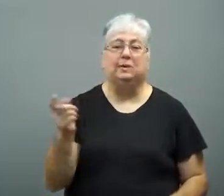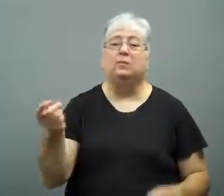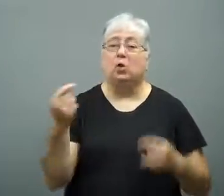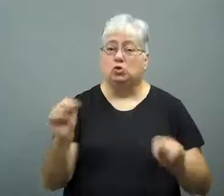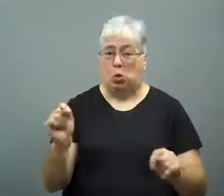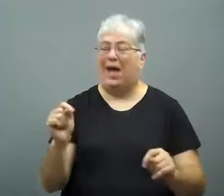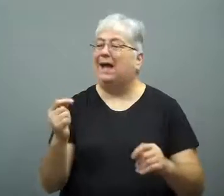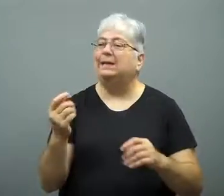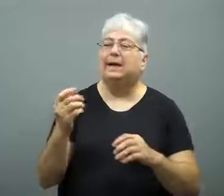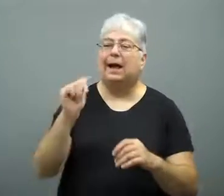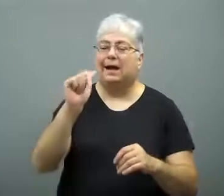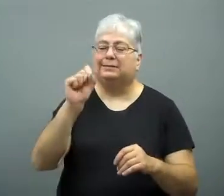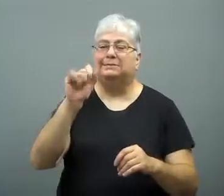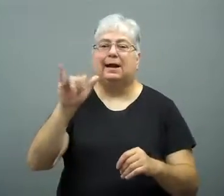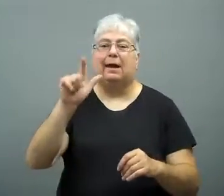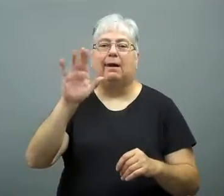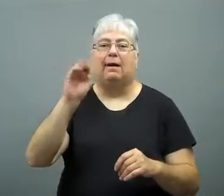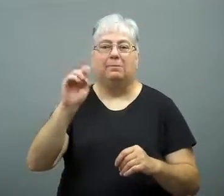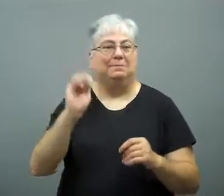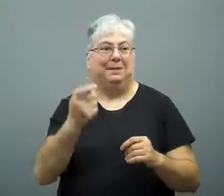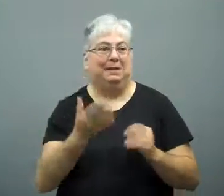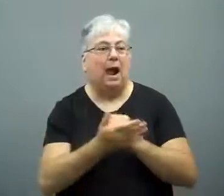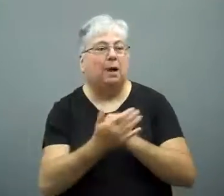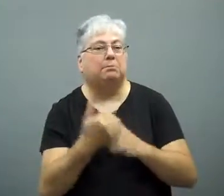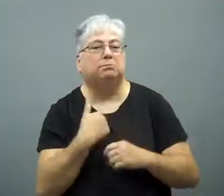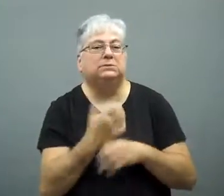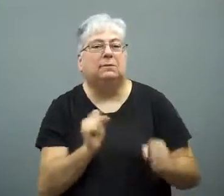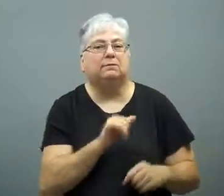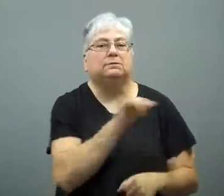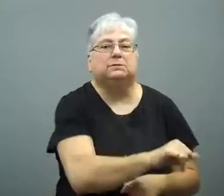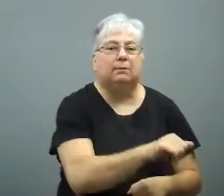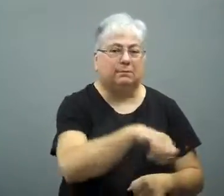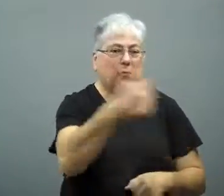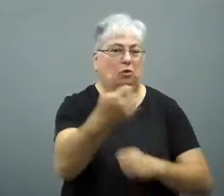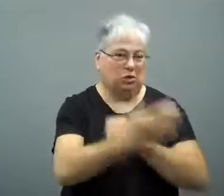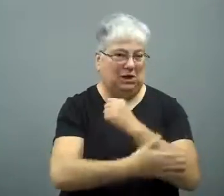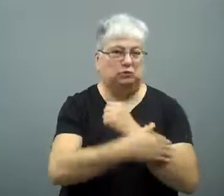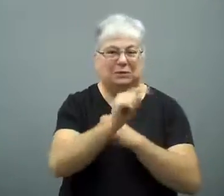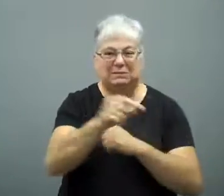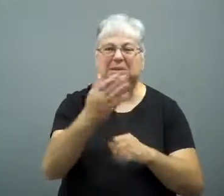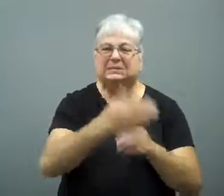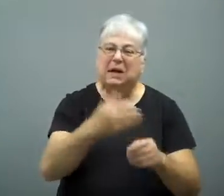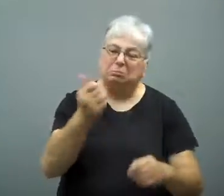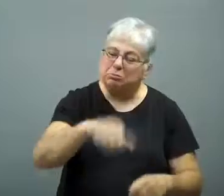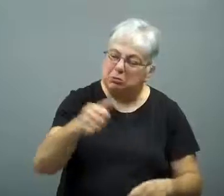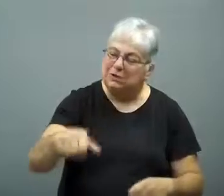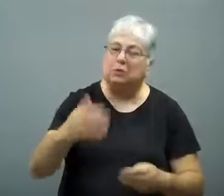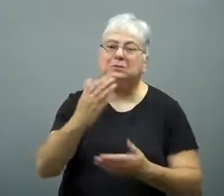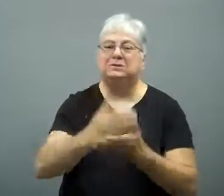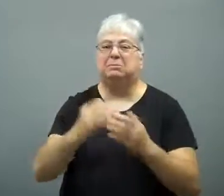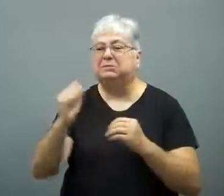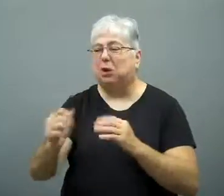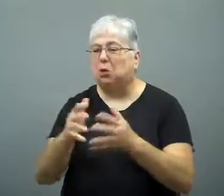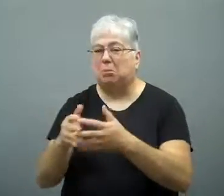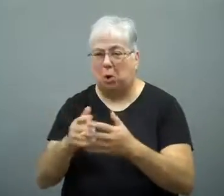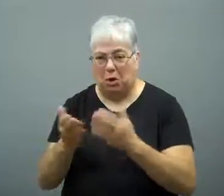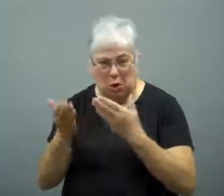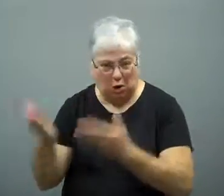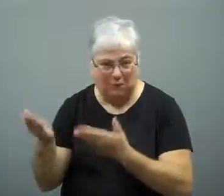He has been trying to get asylum from other countries.